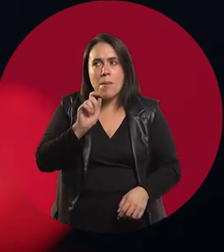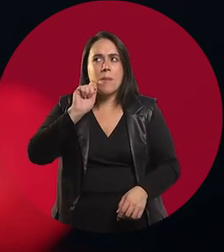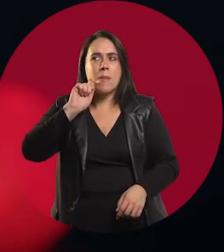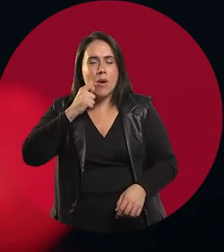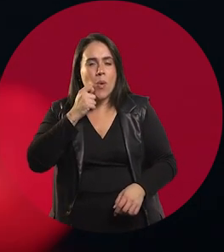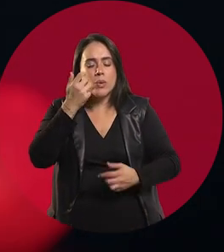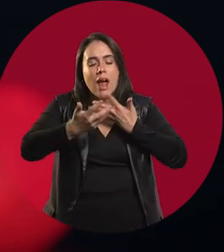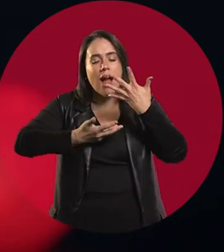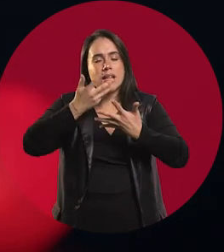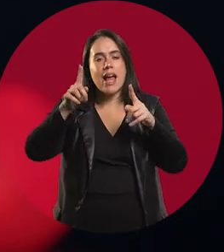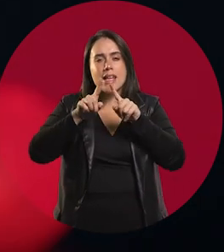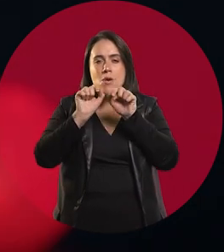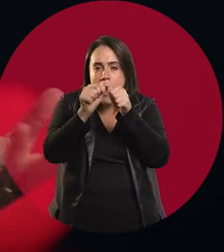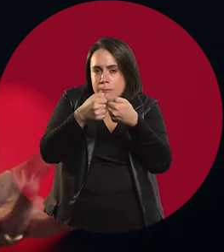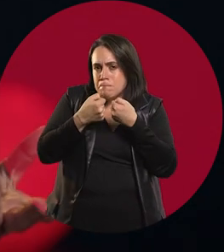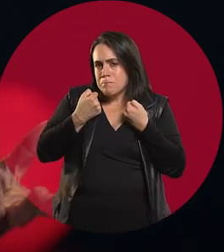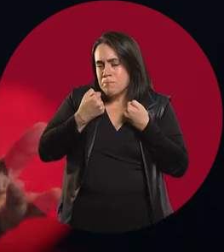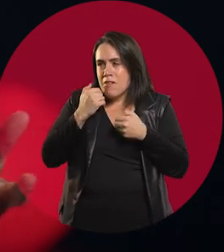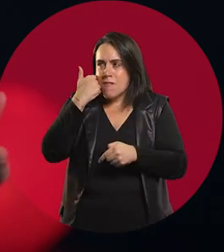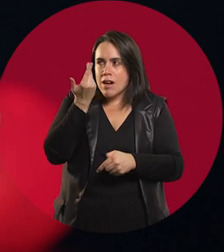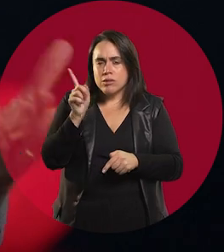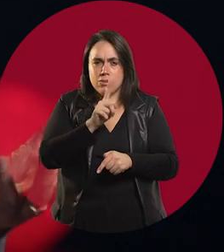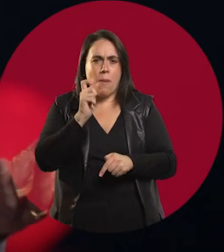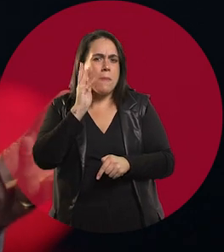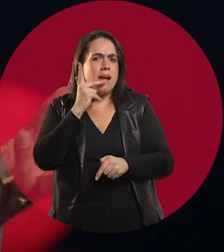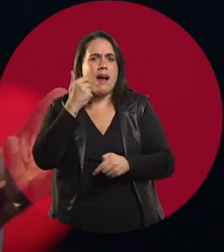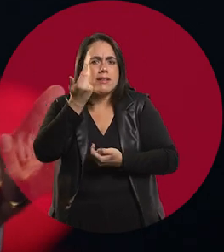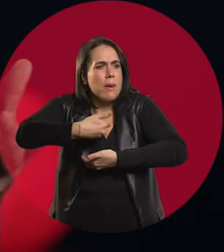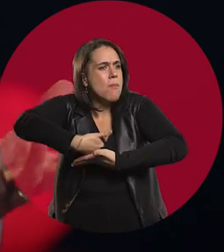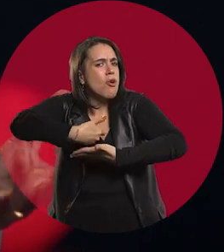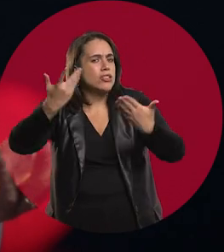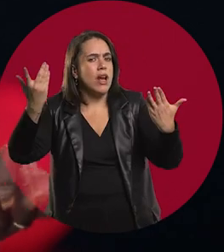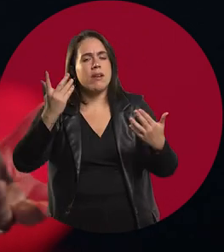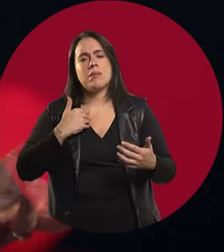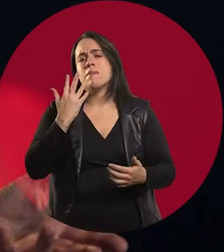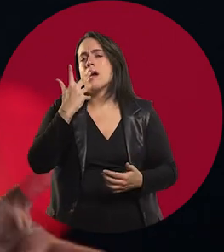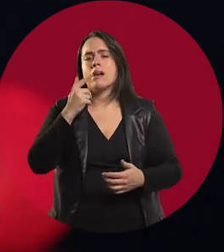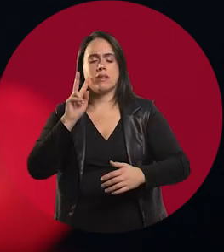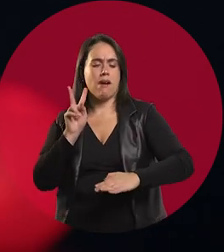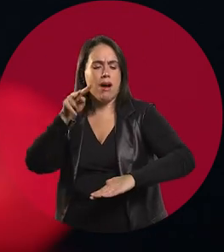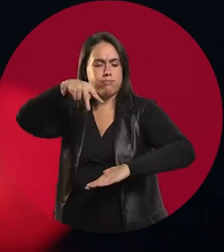but not indoors, but to show myself. I mean, my idea was always to get on stage.